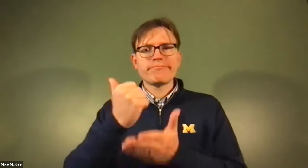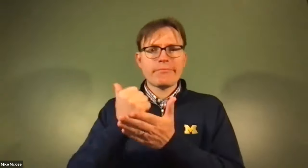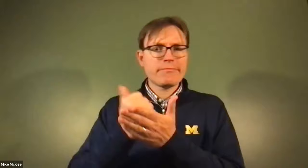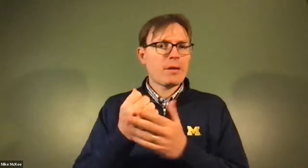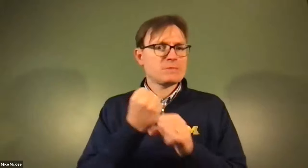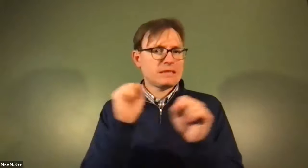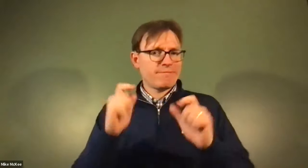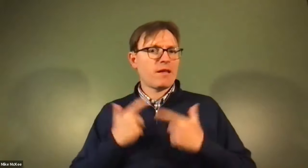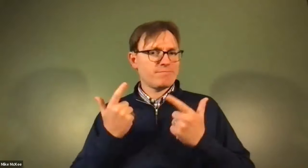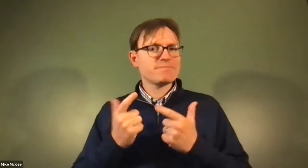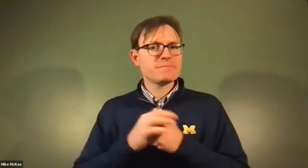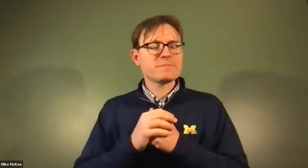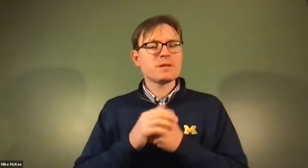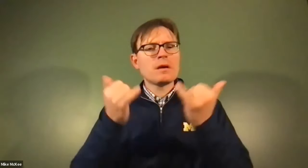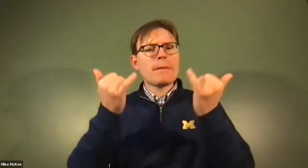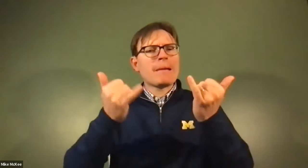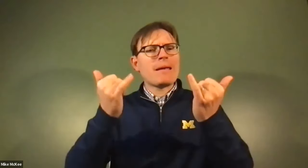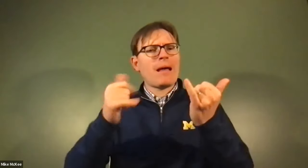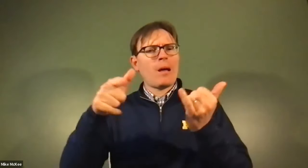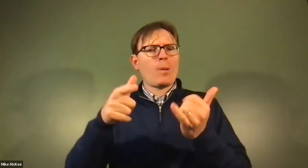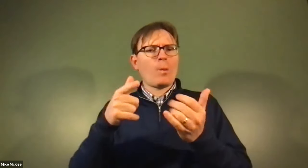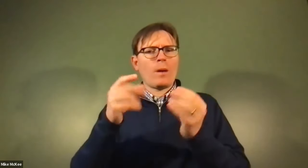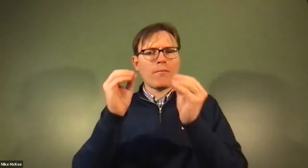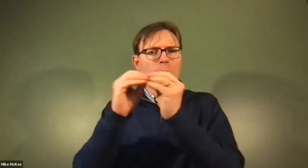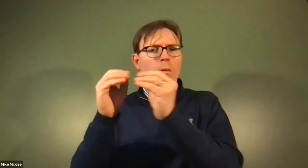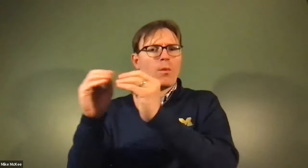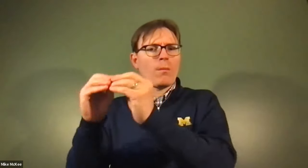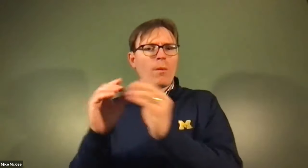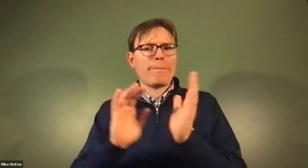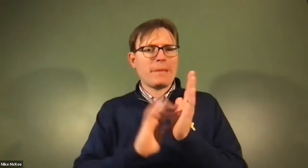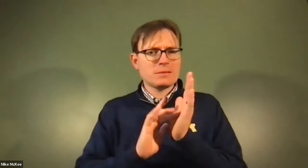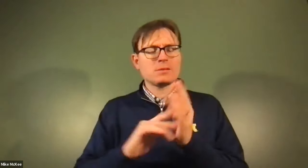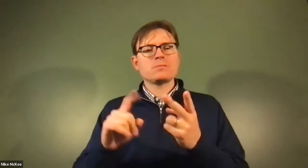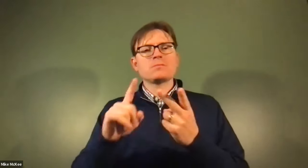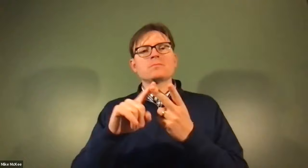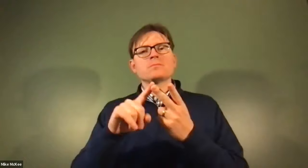James Cech: And that might be confusing because aspirin used to be a very beneficial medication that people were prescribed.